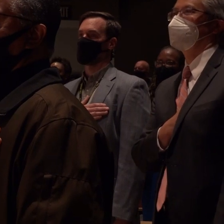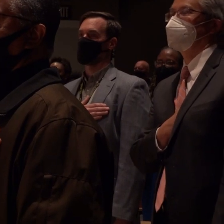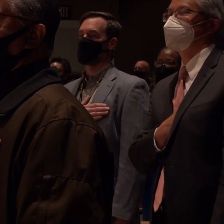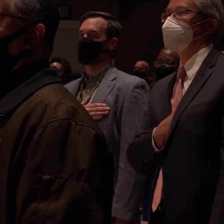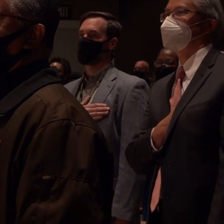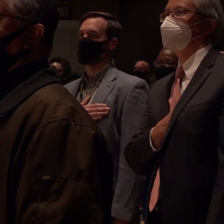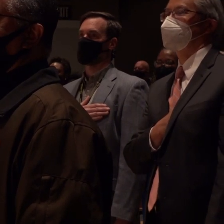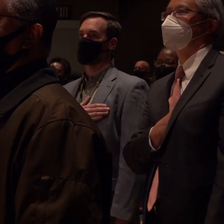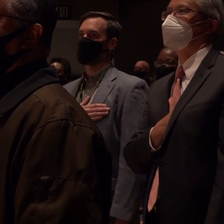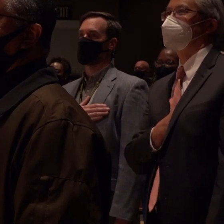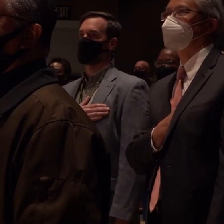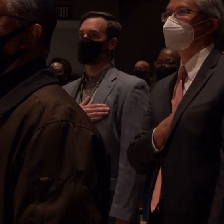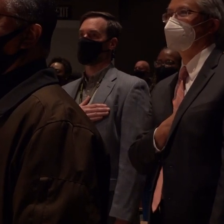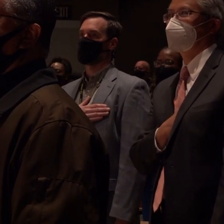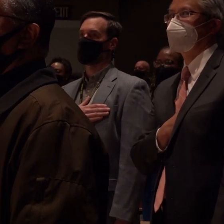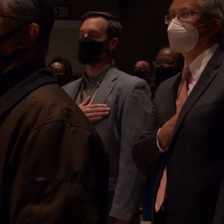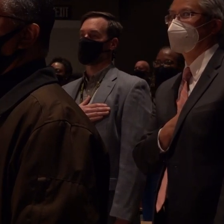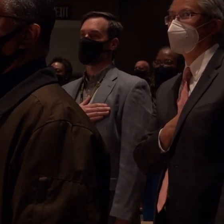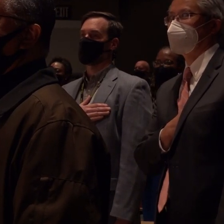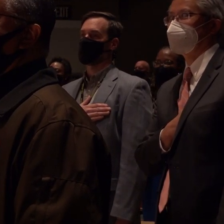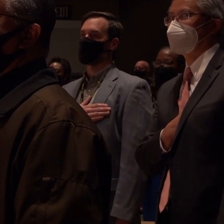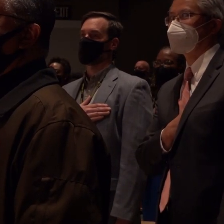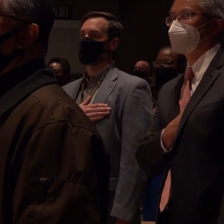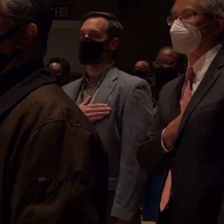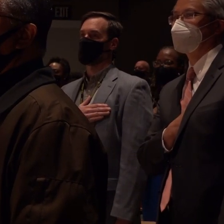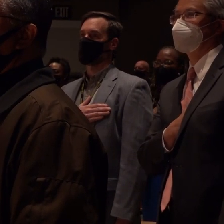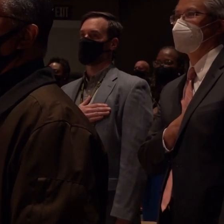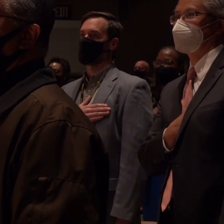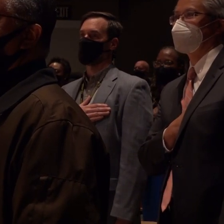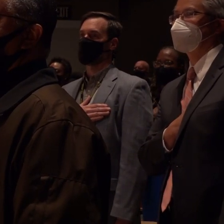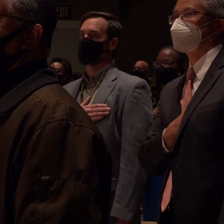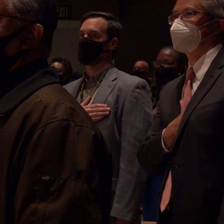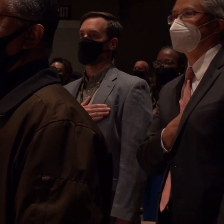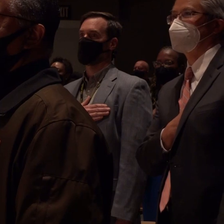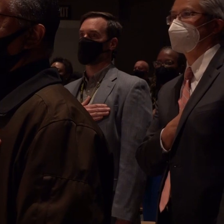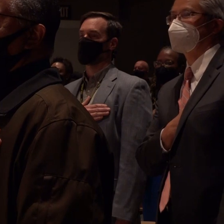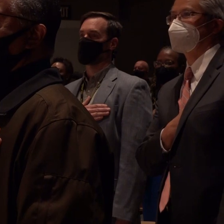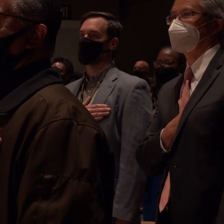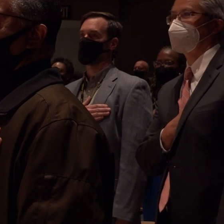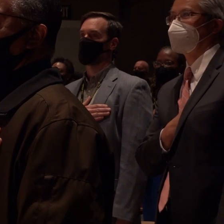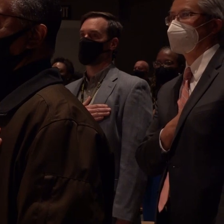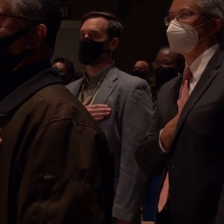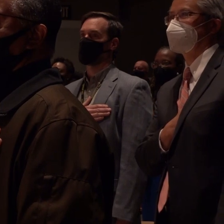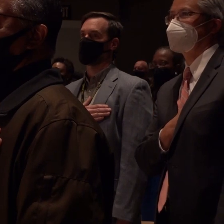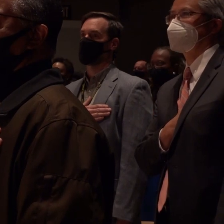one nation under god indivisible with liberty